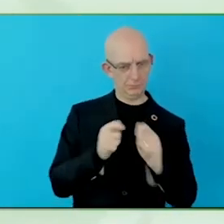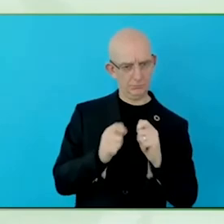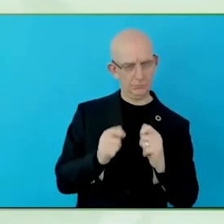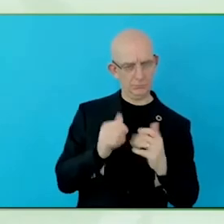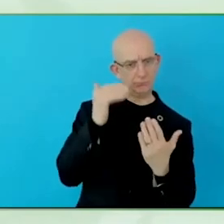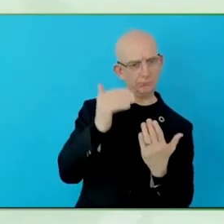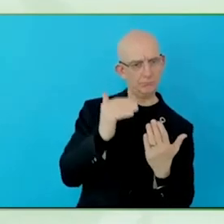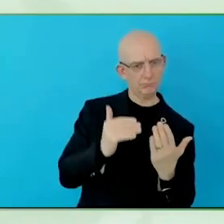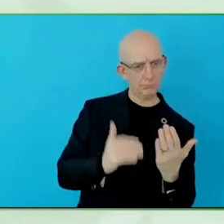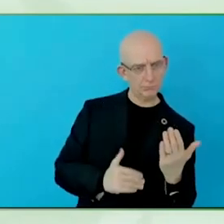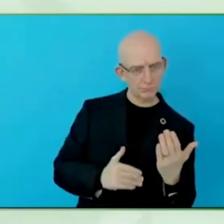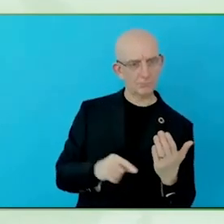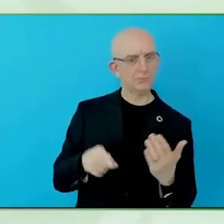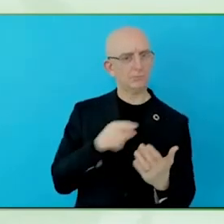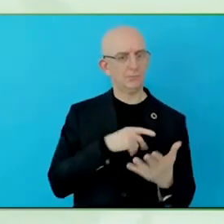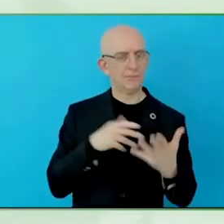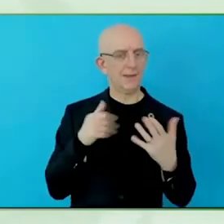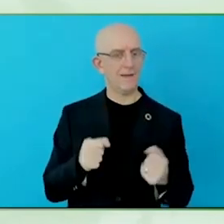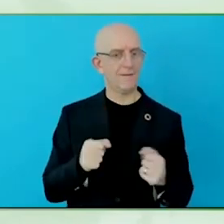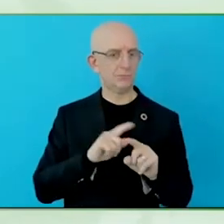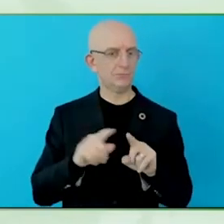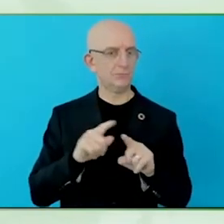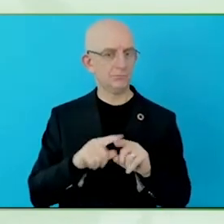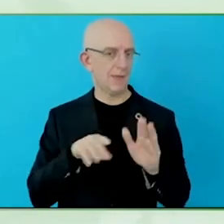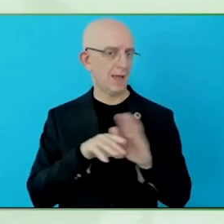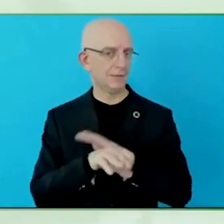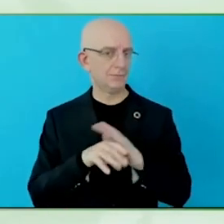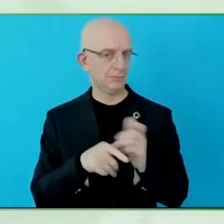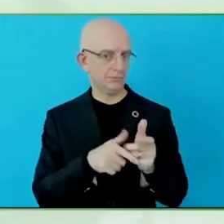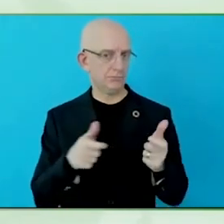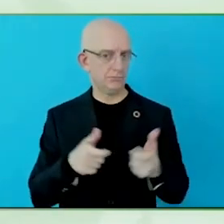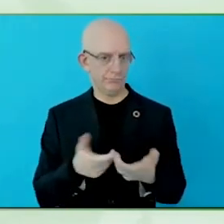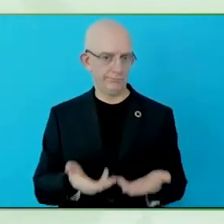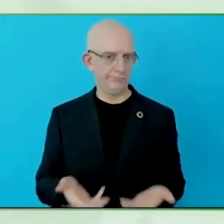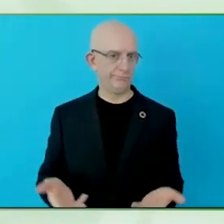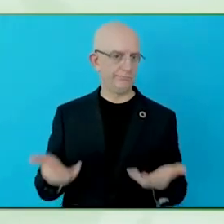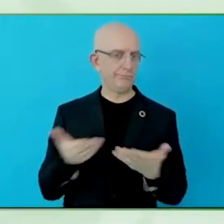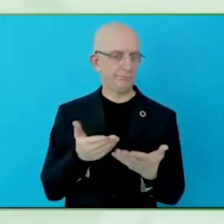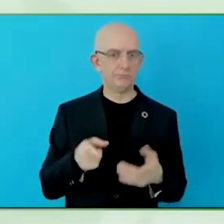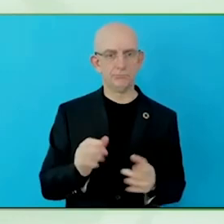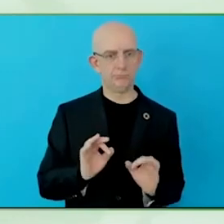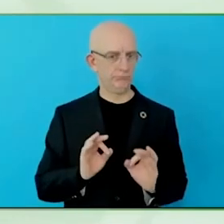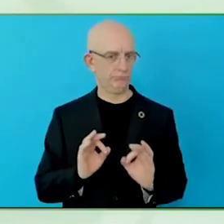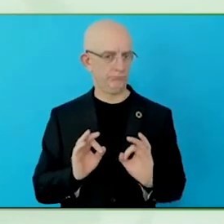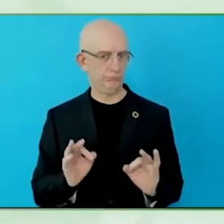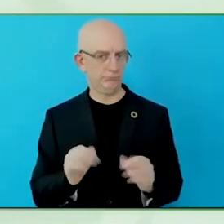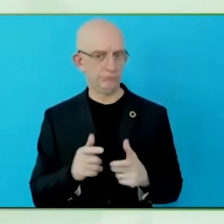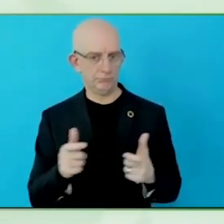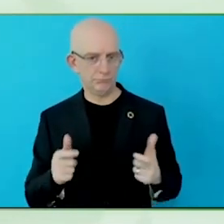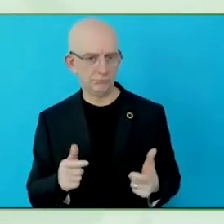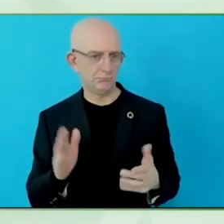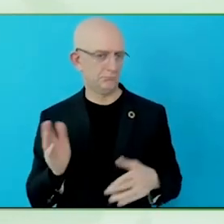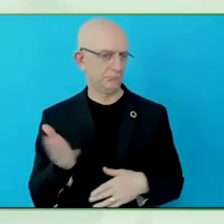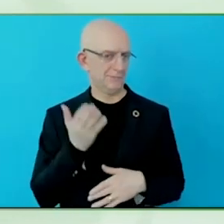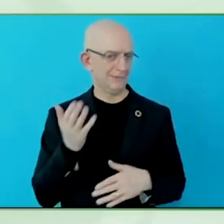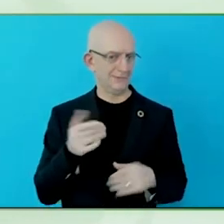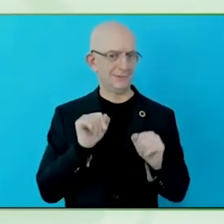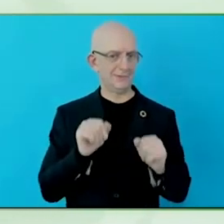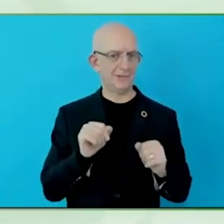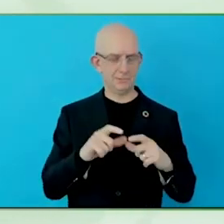It is important to share these, and to help the countries that follow the EAA to support this. So, that is one.